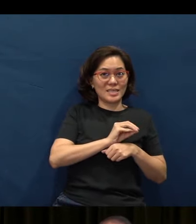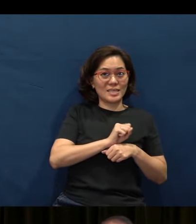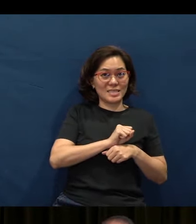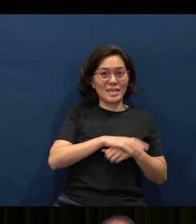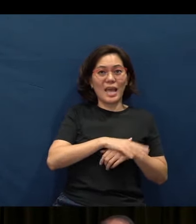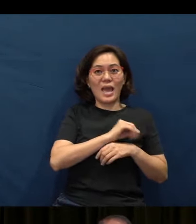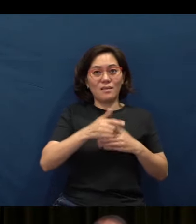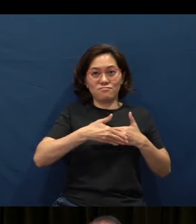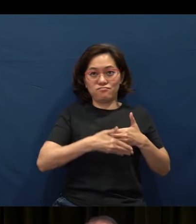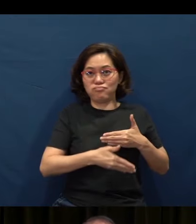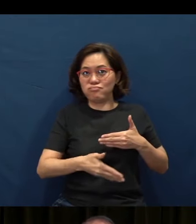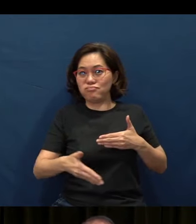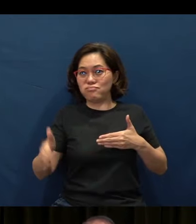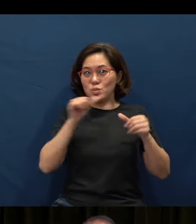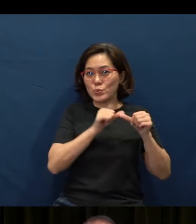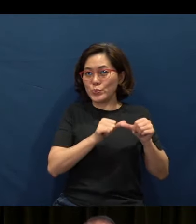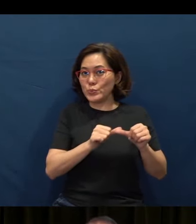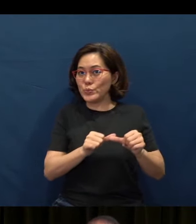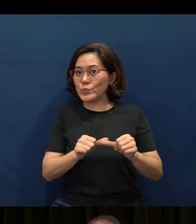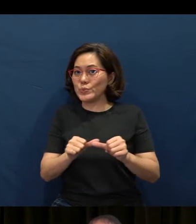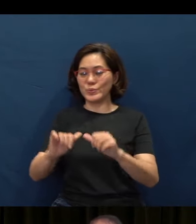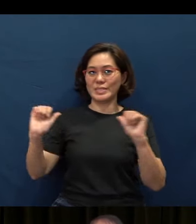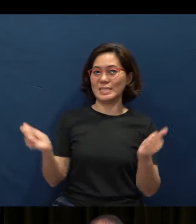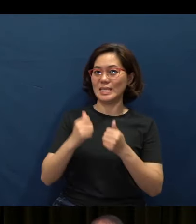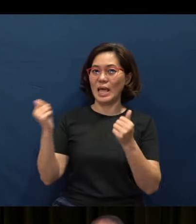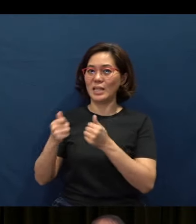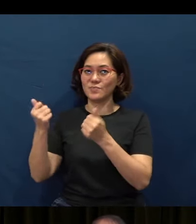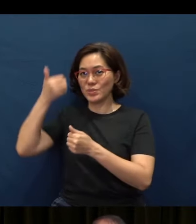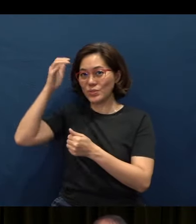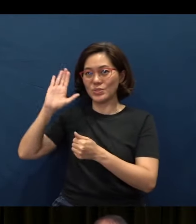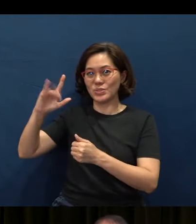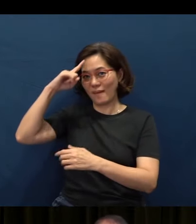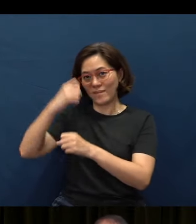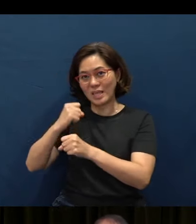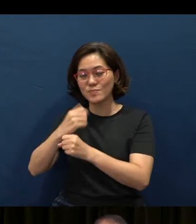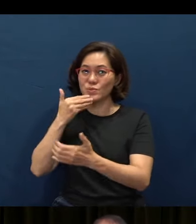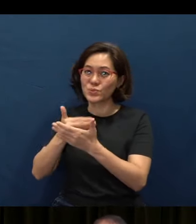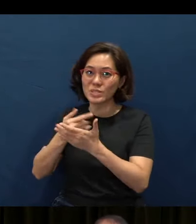And then we continue to celebrate God's faithfulness and goodness to us